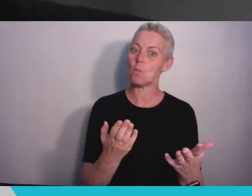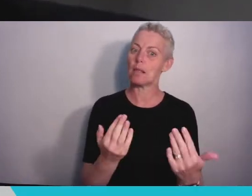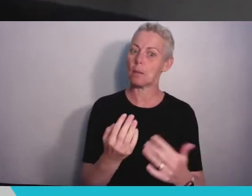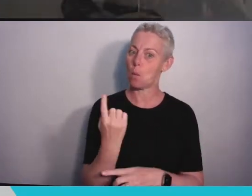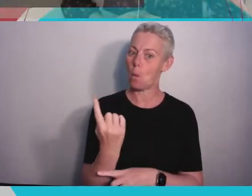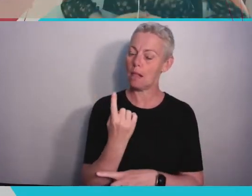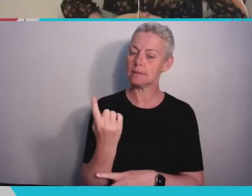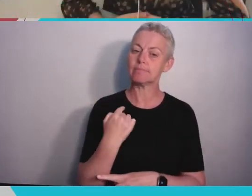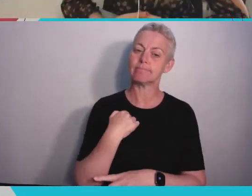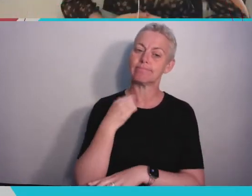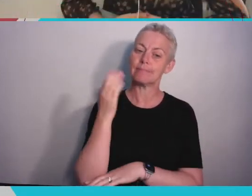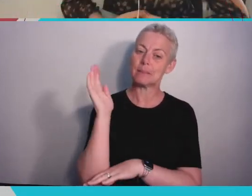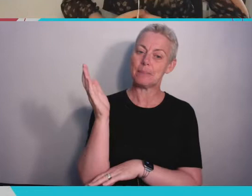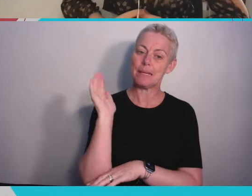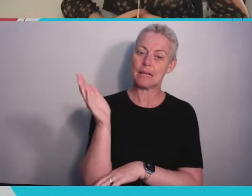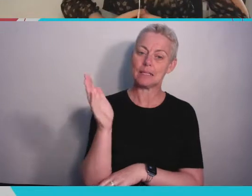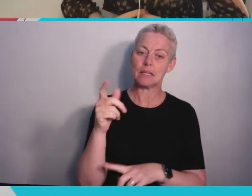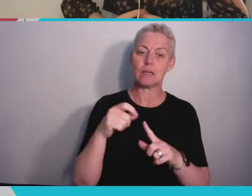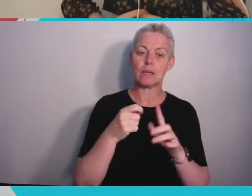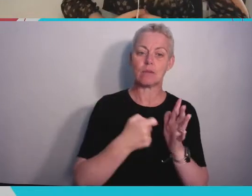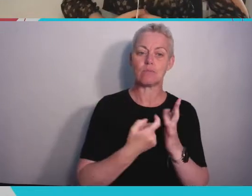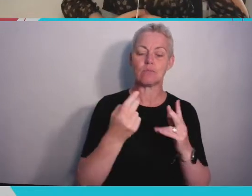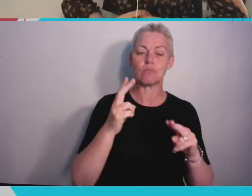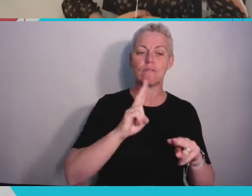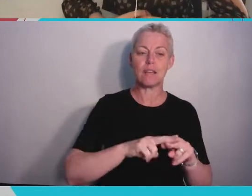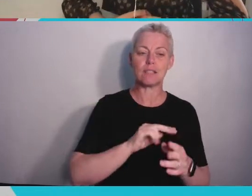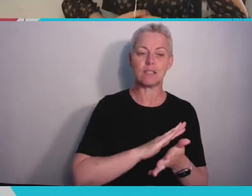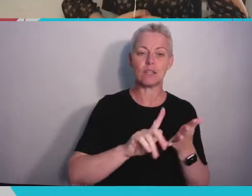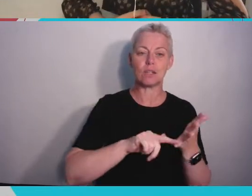Professor Hugh Brady, Vice-Chancellor & President of the University